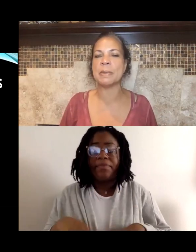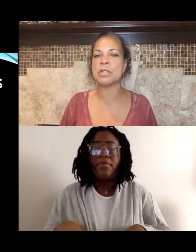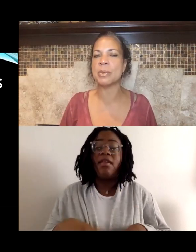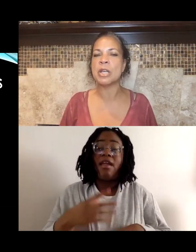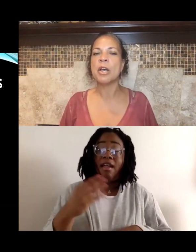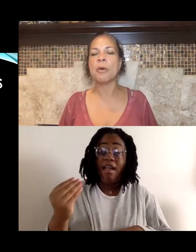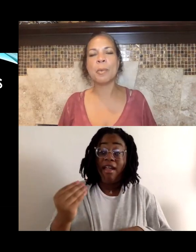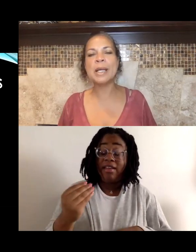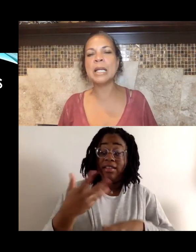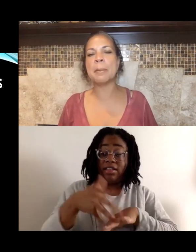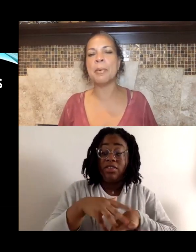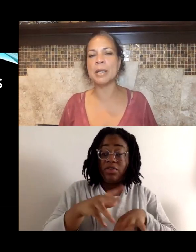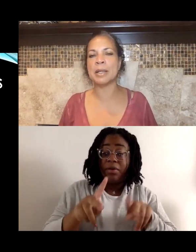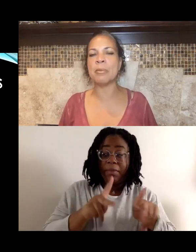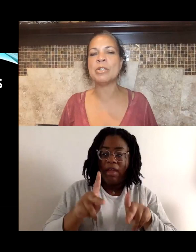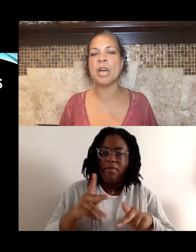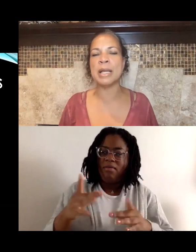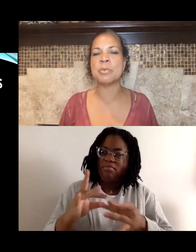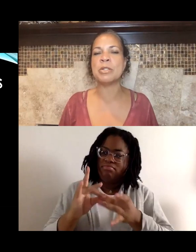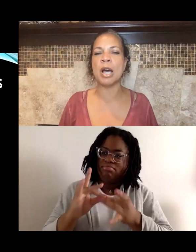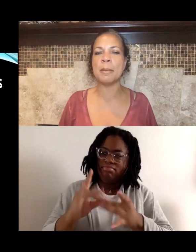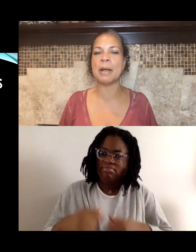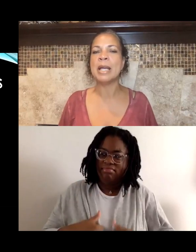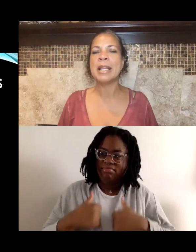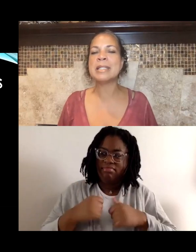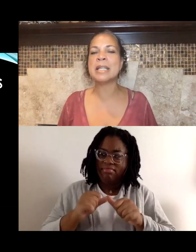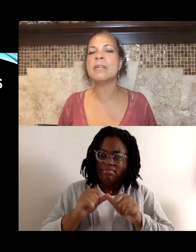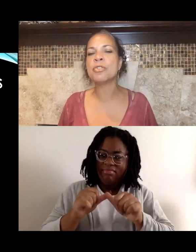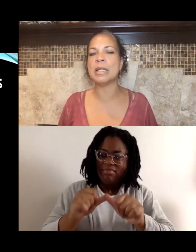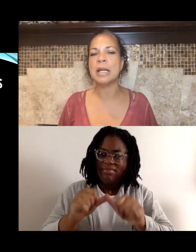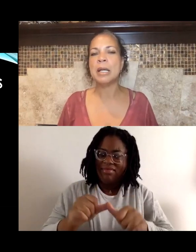And so it's really important, as we talk about this country,